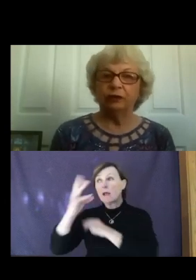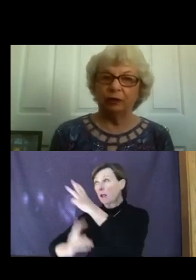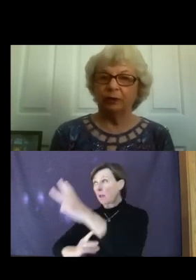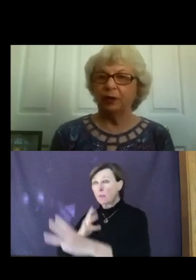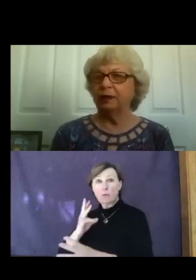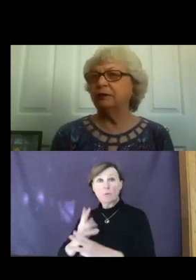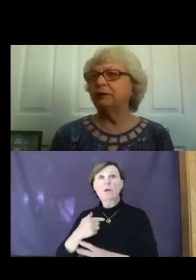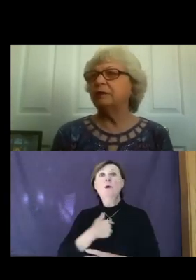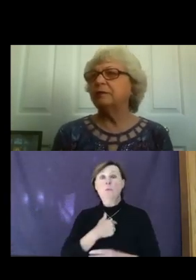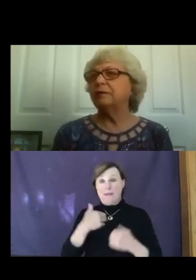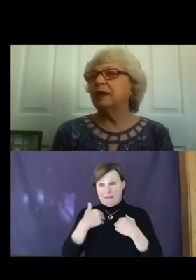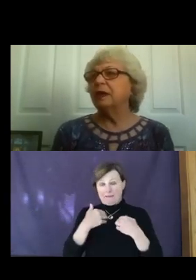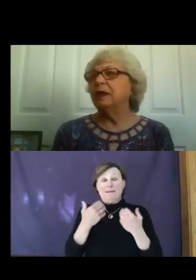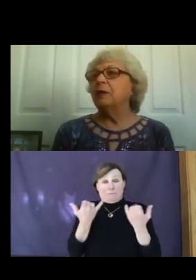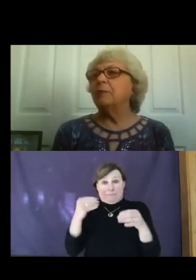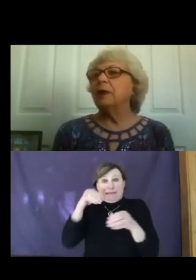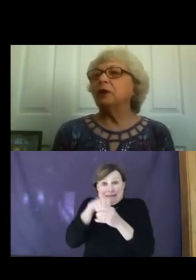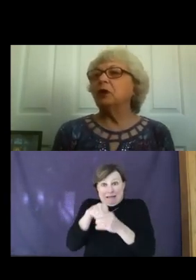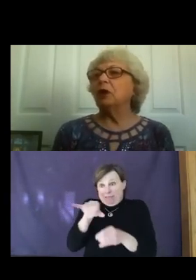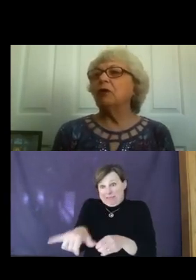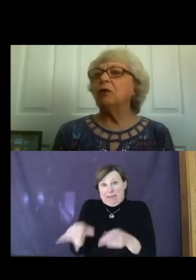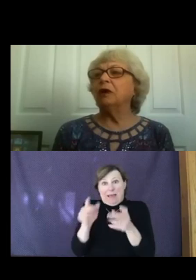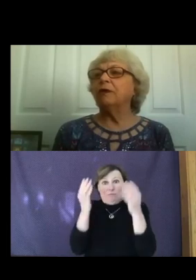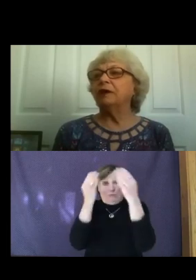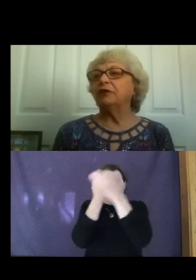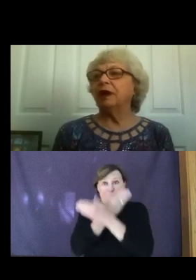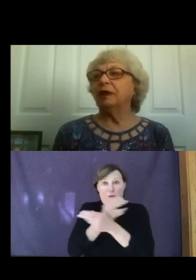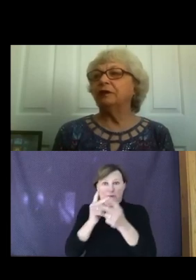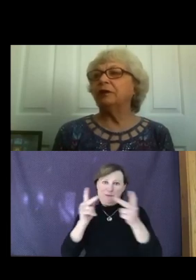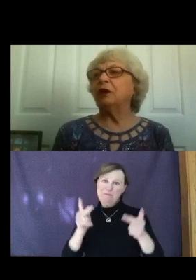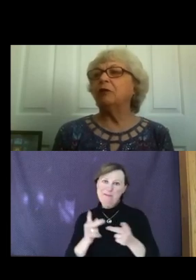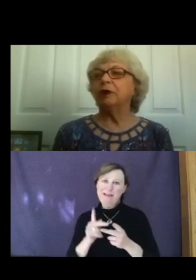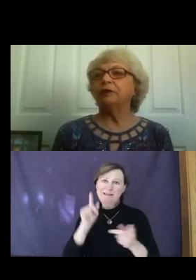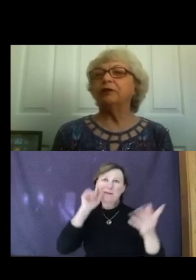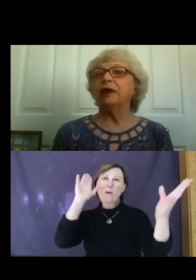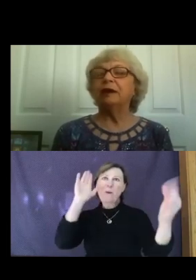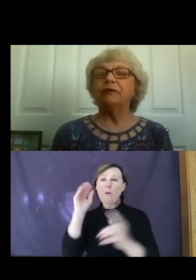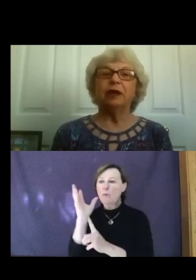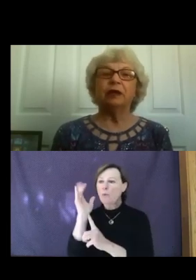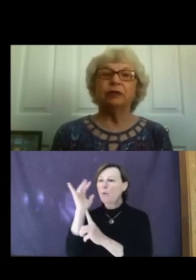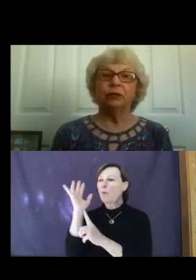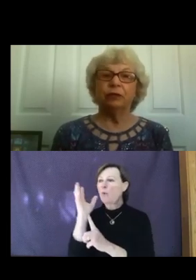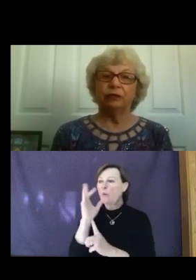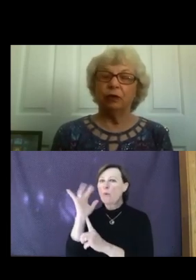a place. May the glow of our chalice help us navigate through the zone of